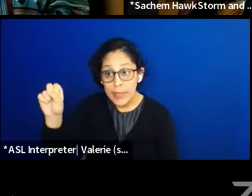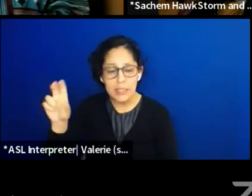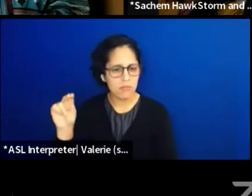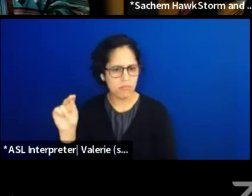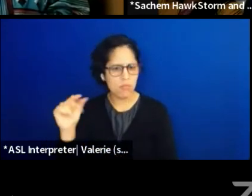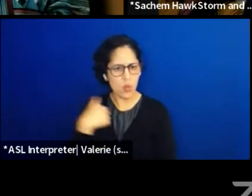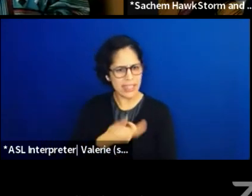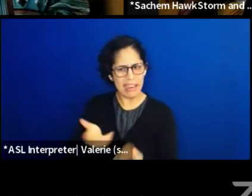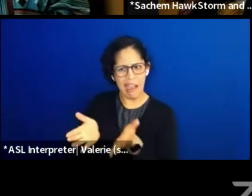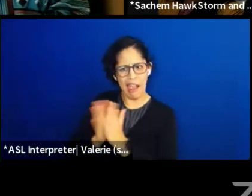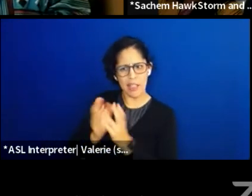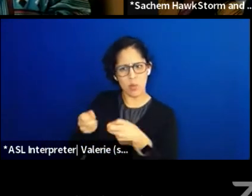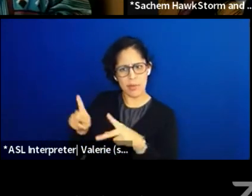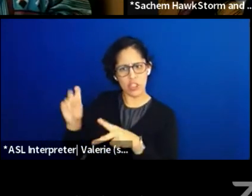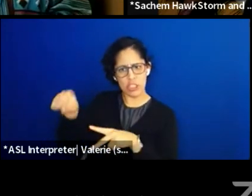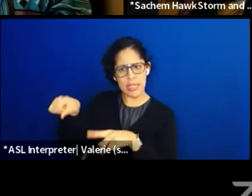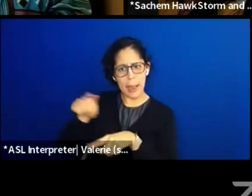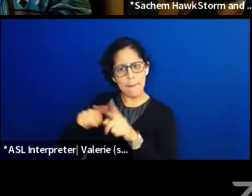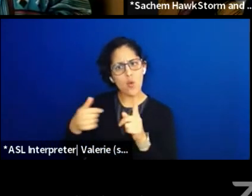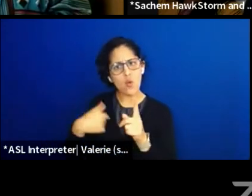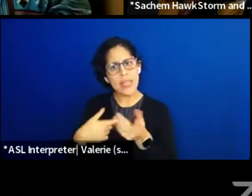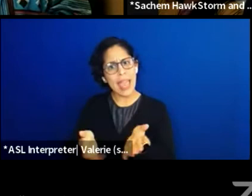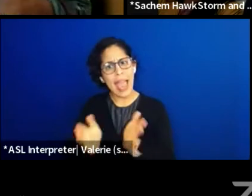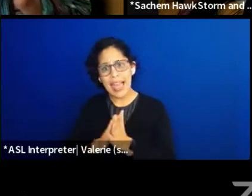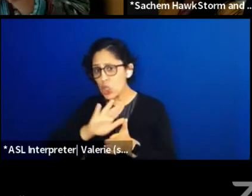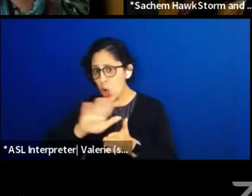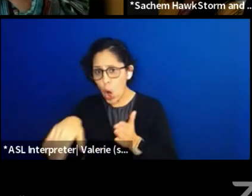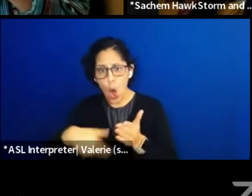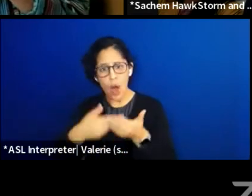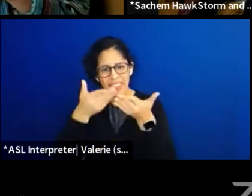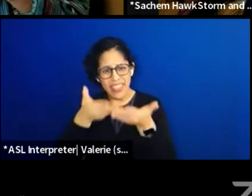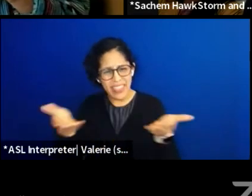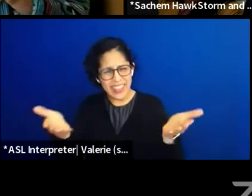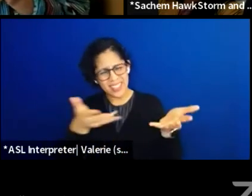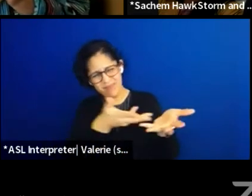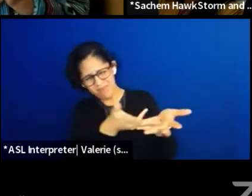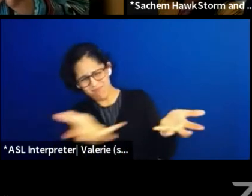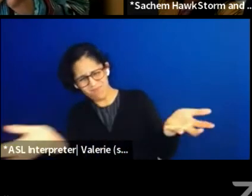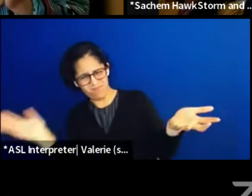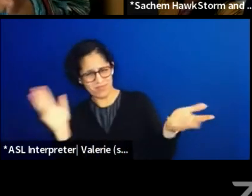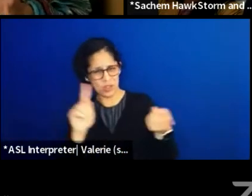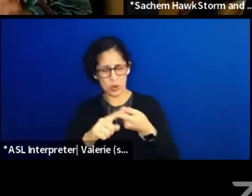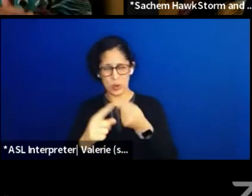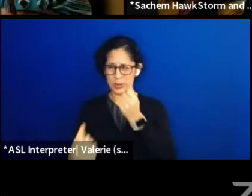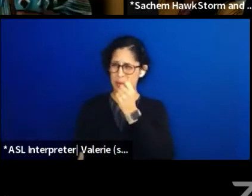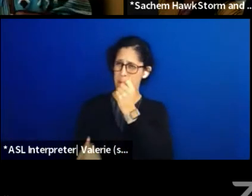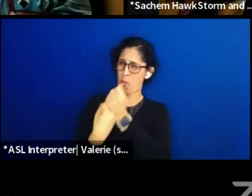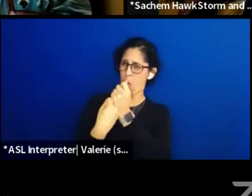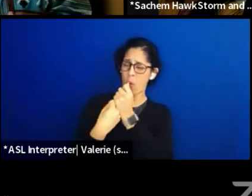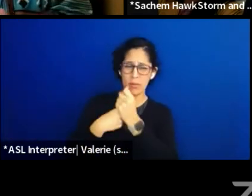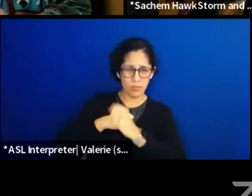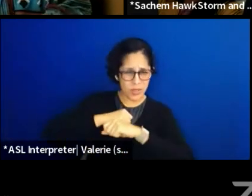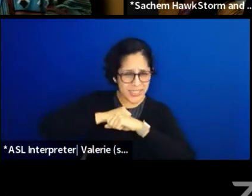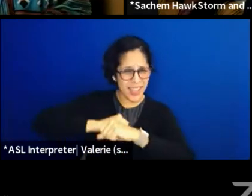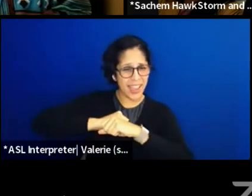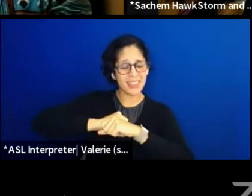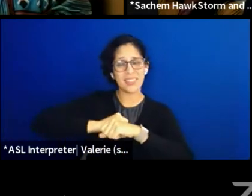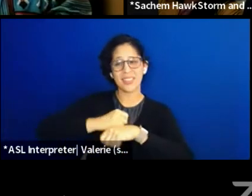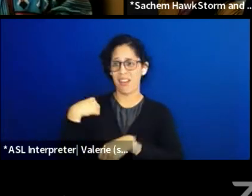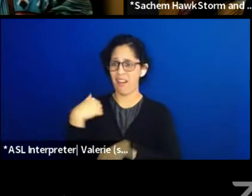but we asked all the things around us to help support us and to protect us and to like guide us.